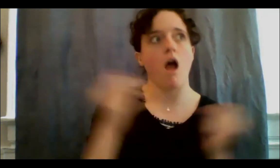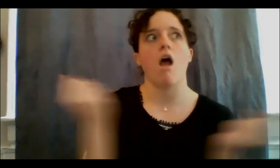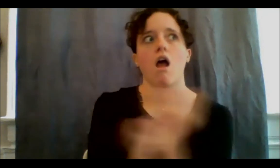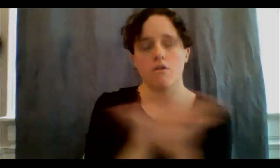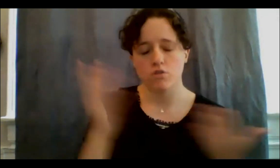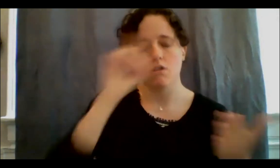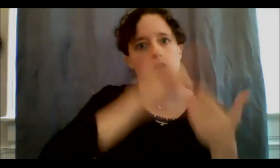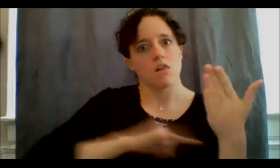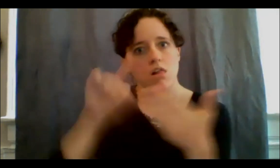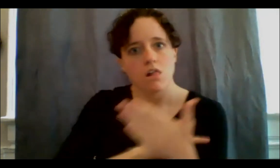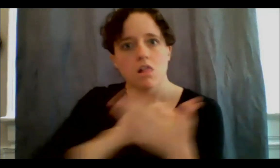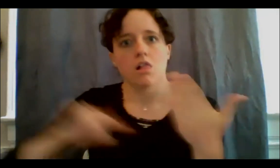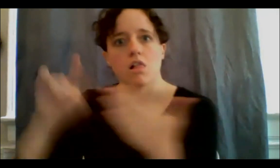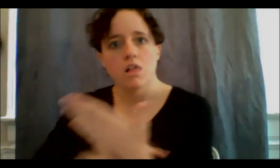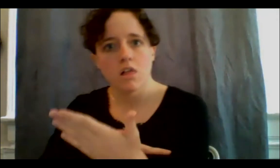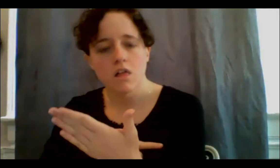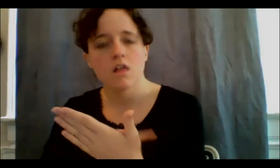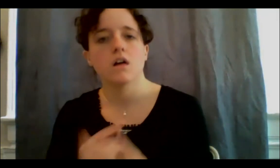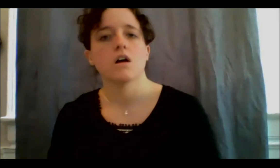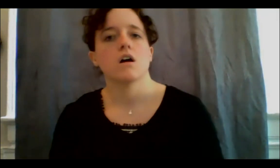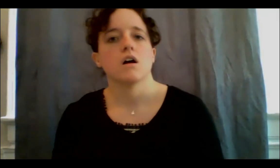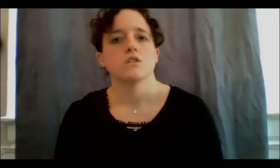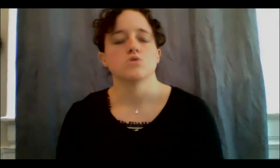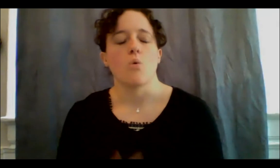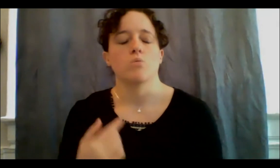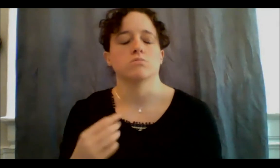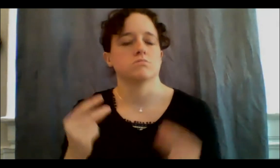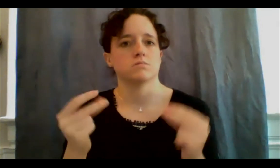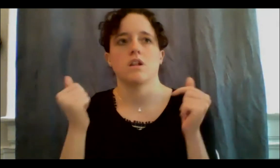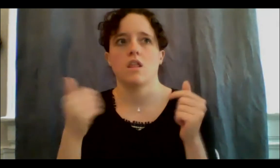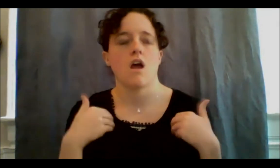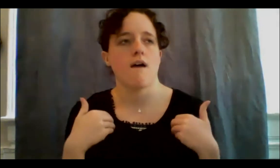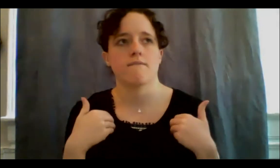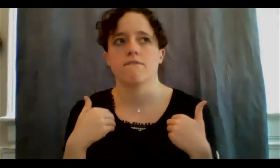found myself, you know, with unlimited amounts of time for the first time in a